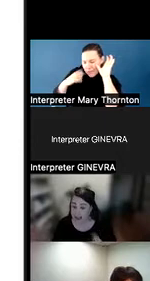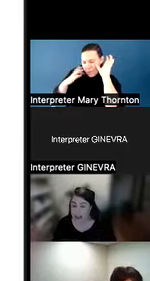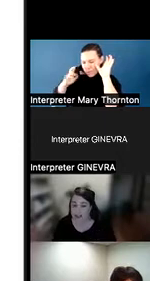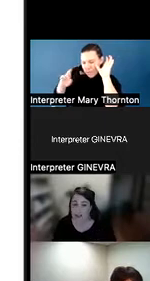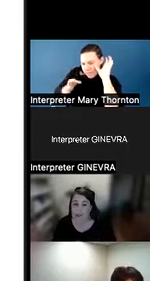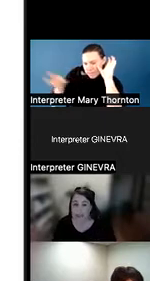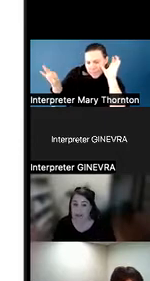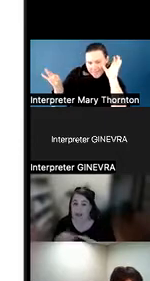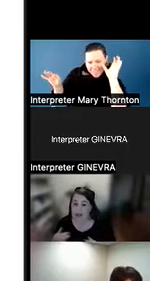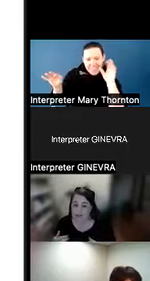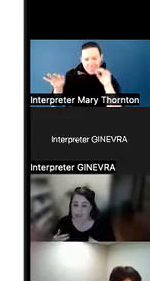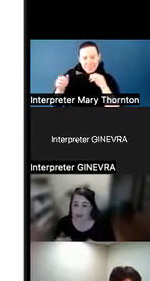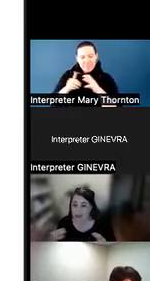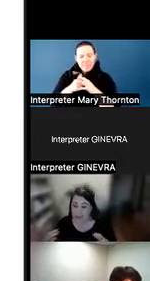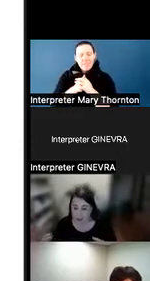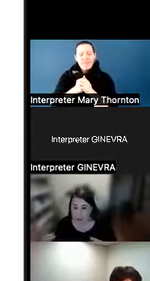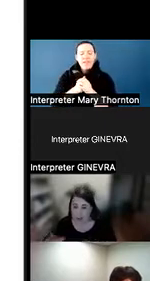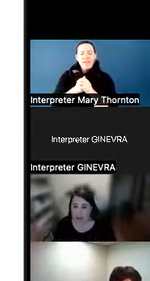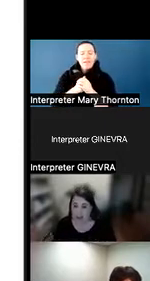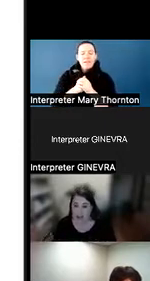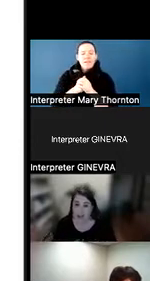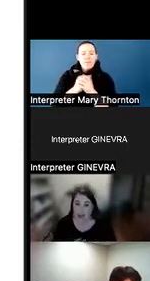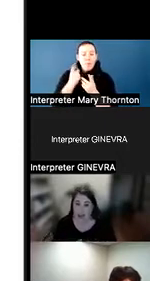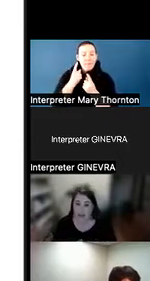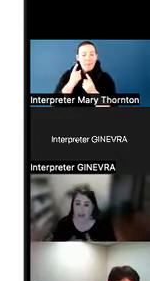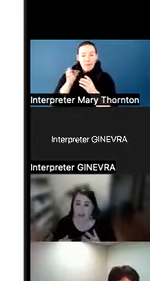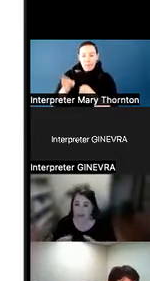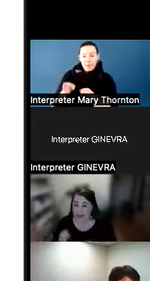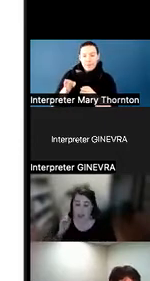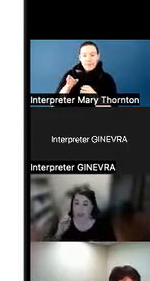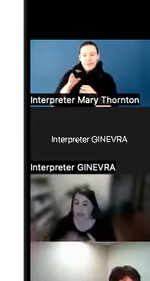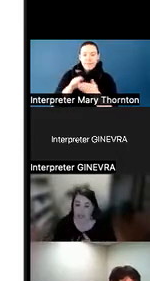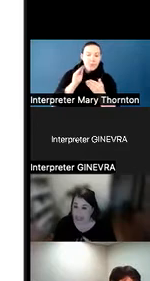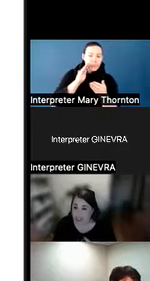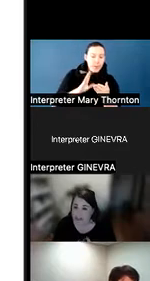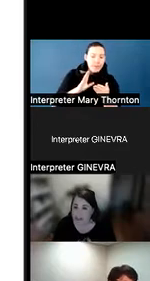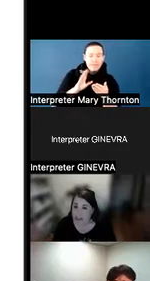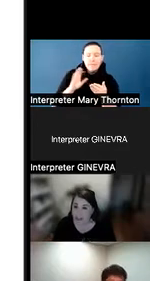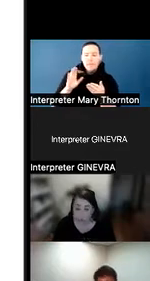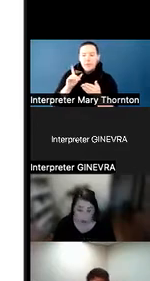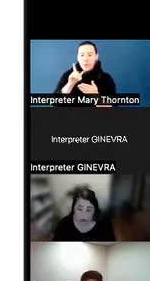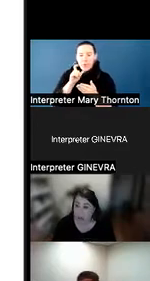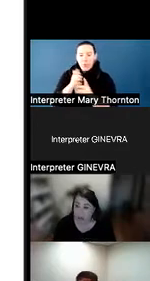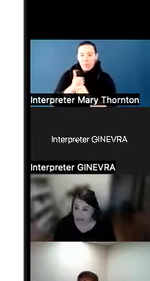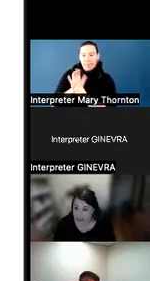And so when we think about students or people that have either a communication difference or a processing